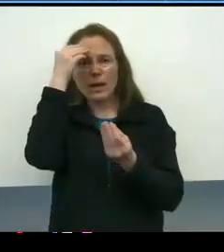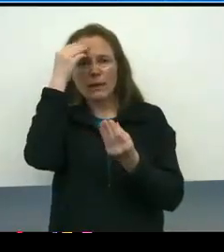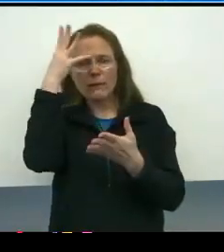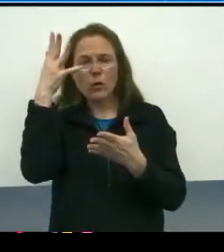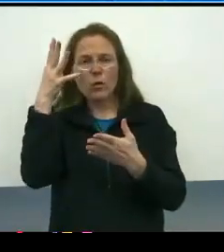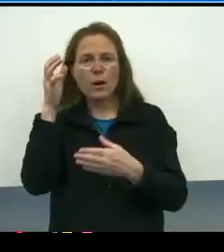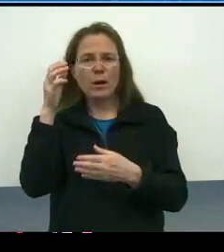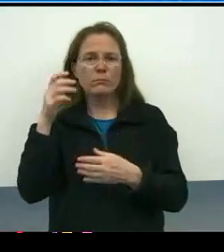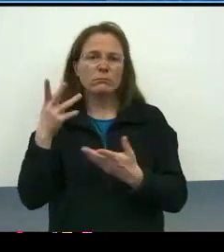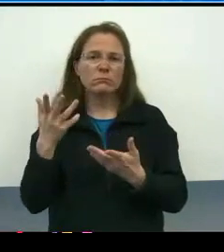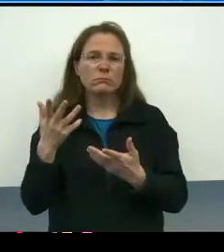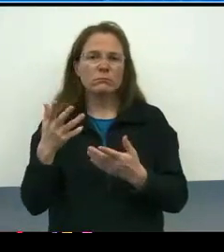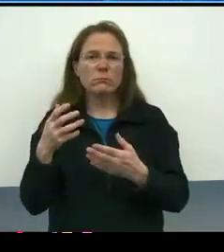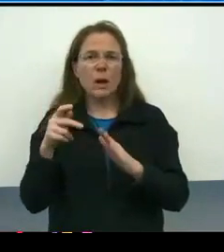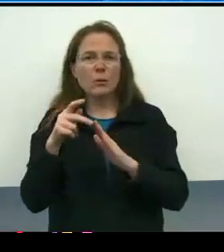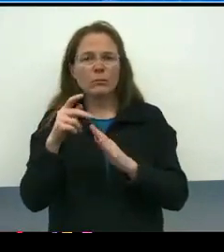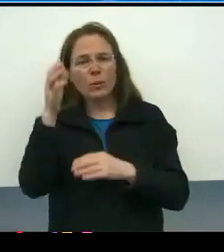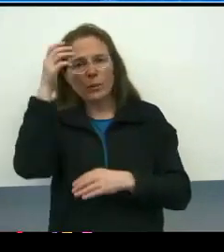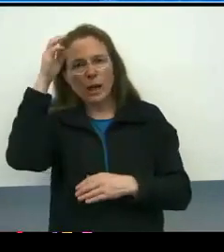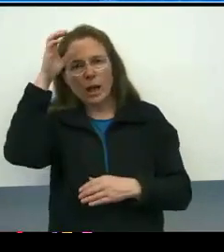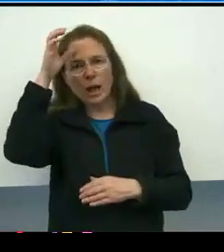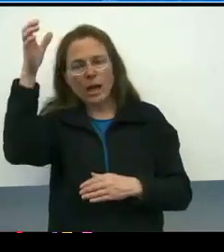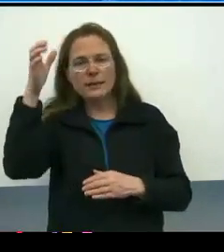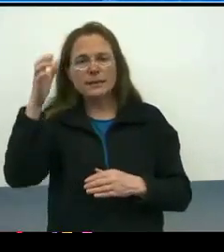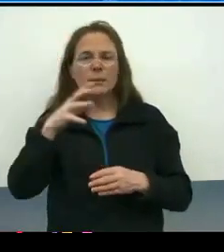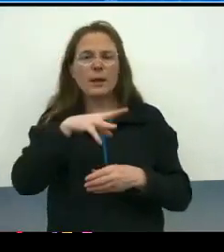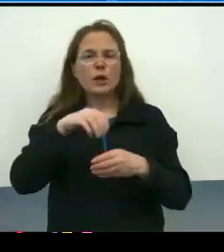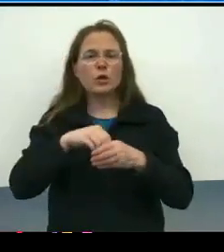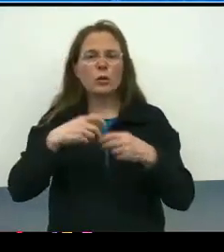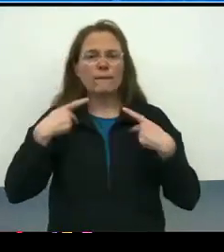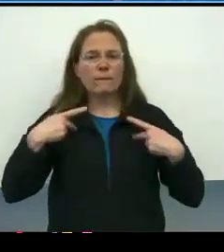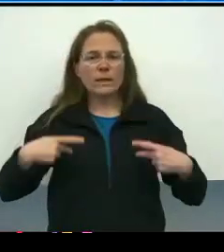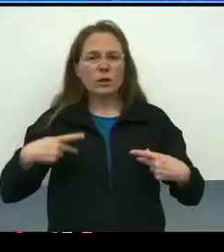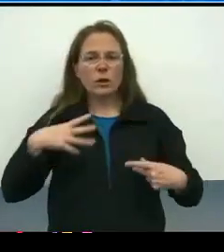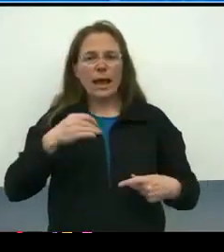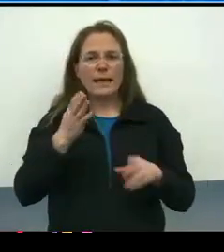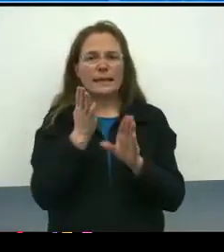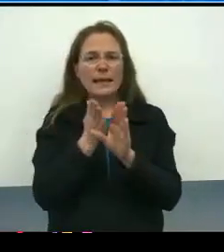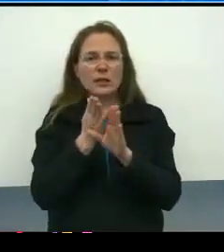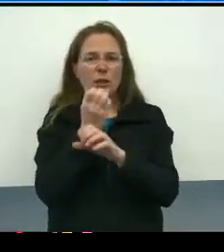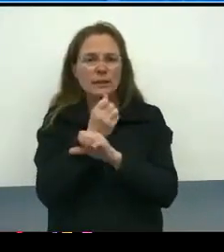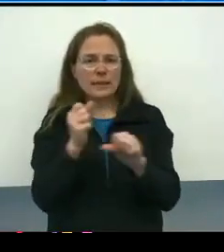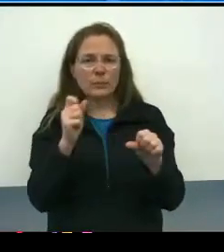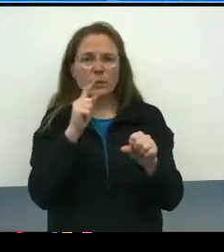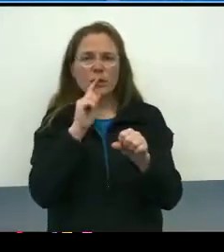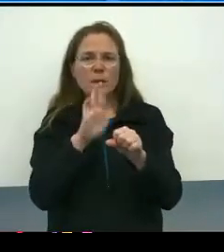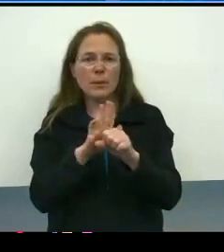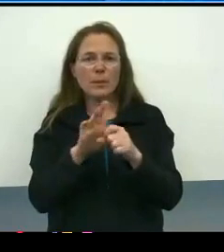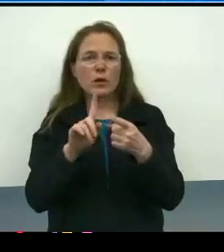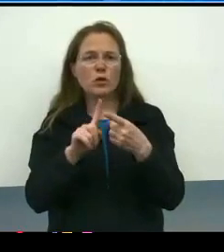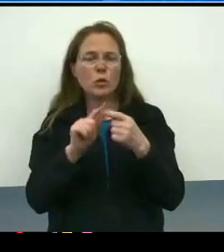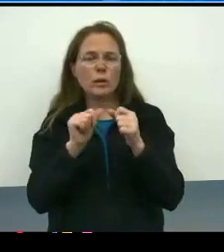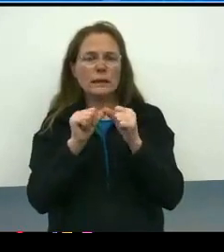which includes ensuring physical and psychological safety, a commitment to consistently being transparent